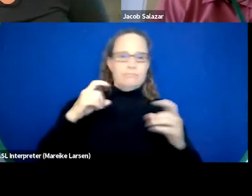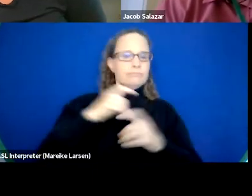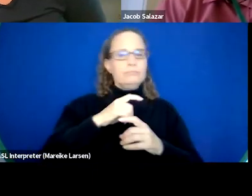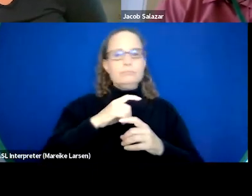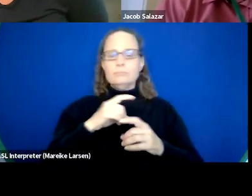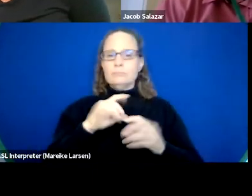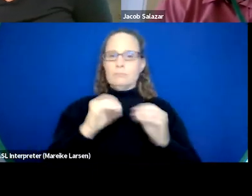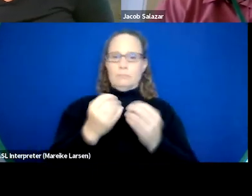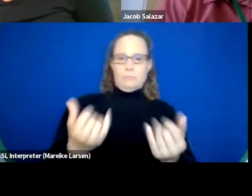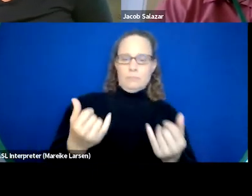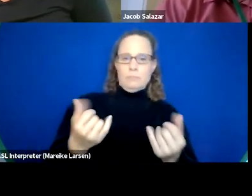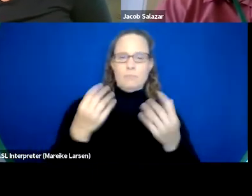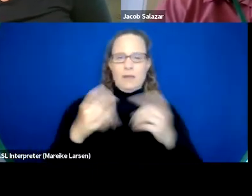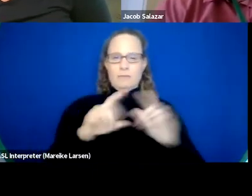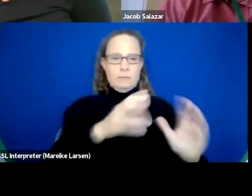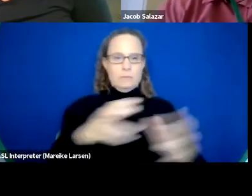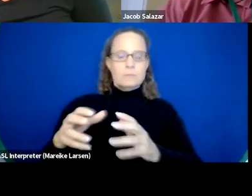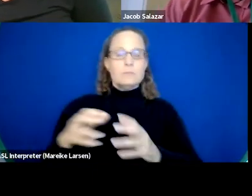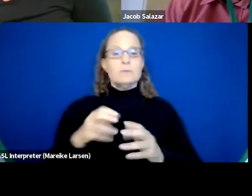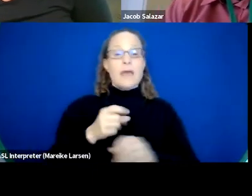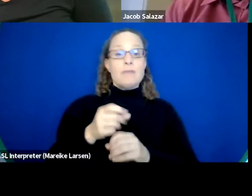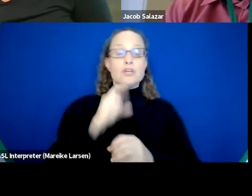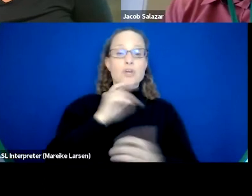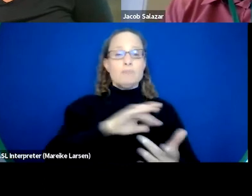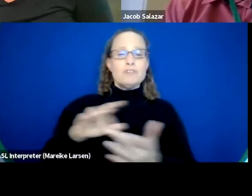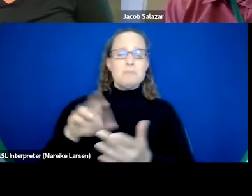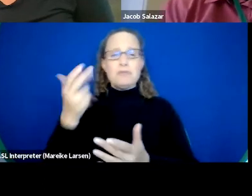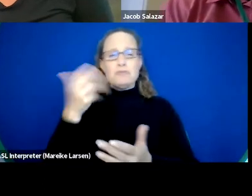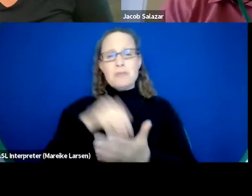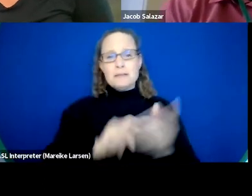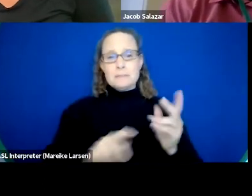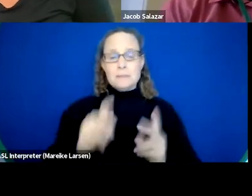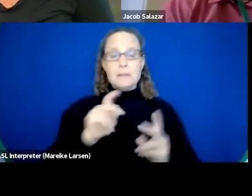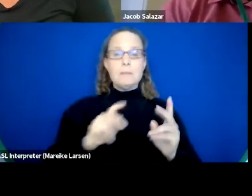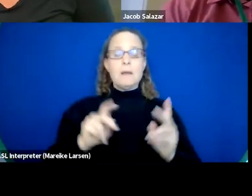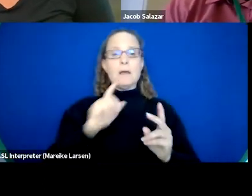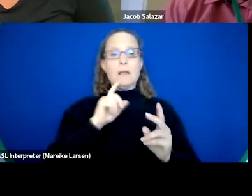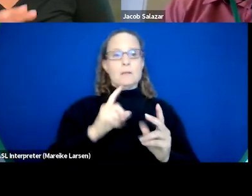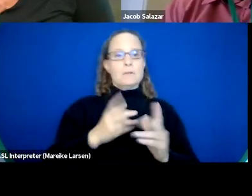and each year we serve or reach about 13,000 people through more than our 25 programs